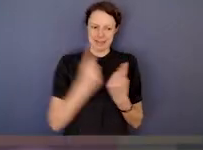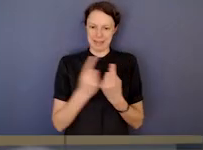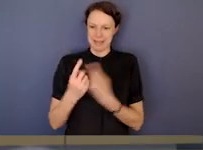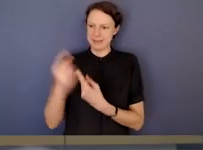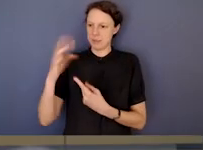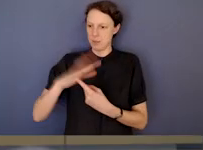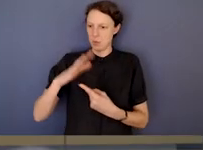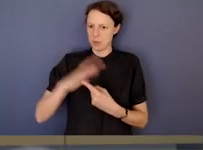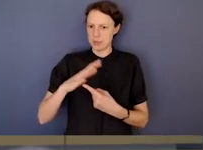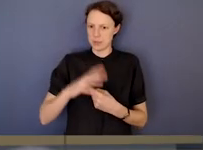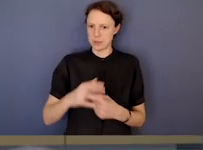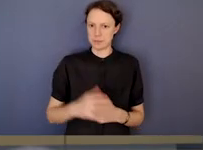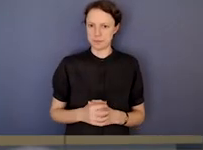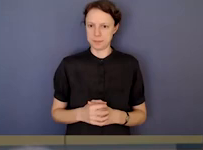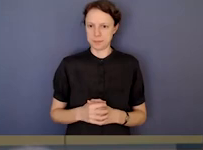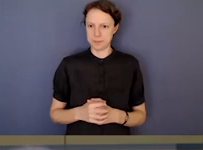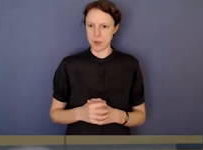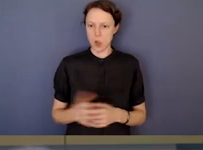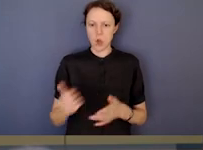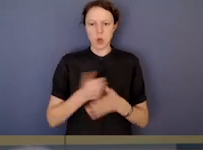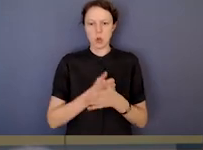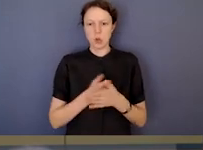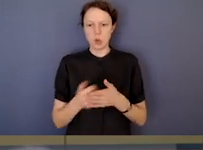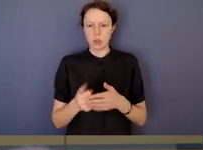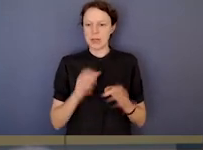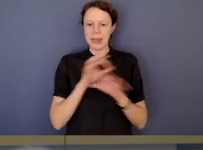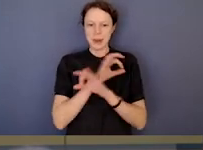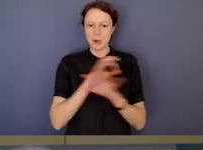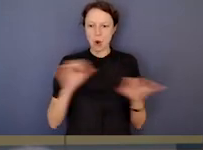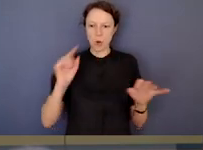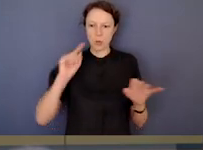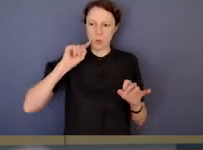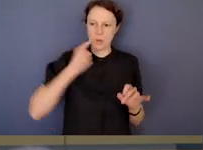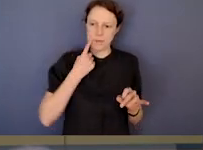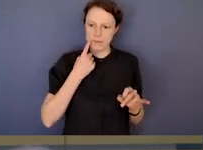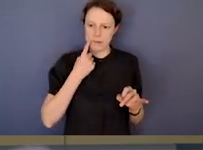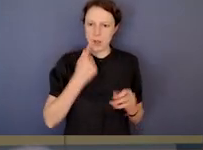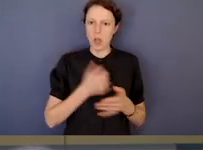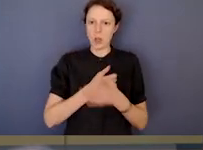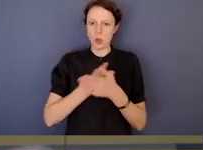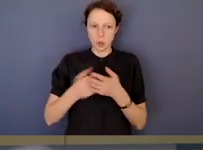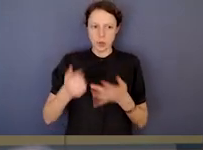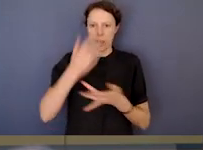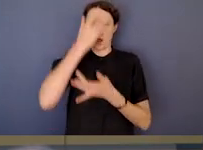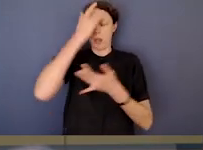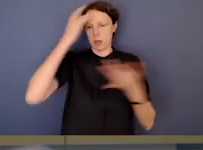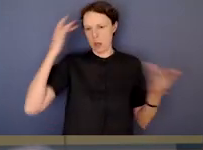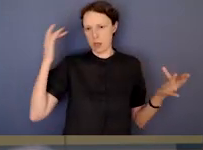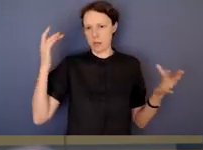So it's more often not devious. I mean, sometimes it's deliberate but more often than not,